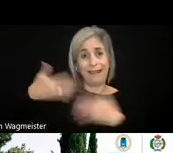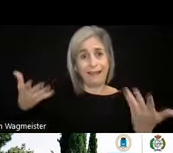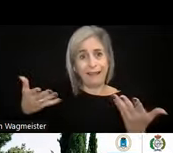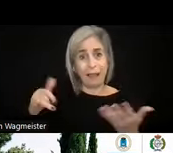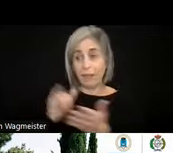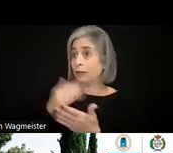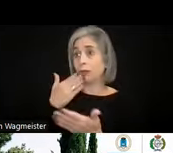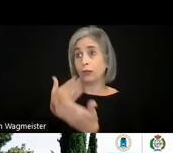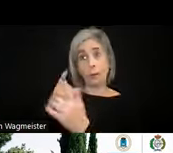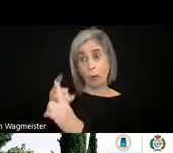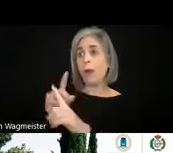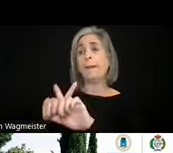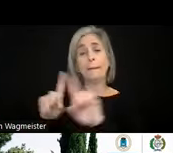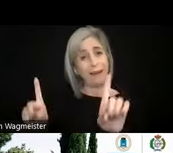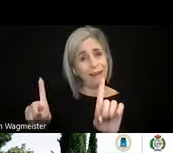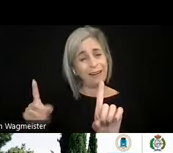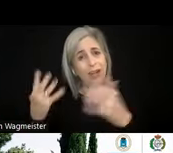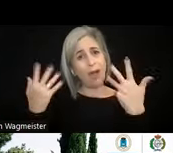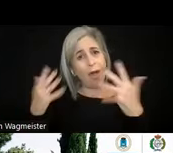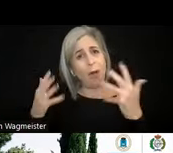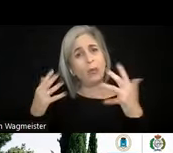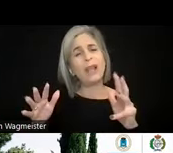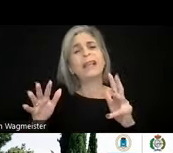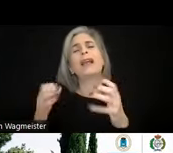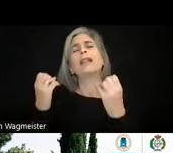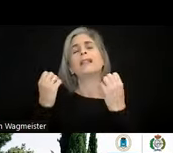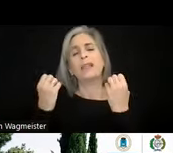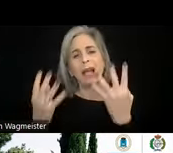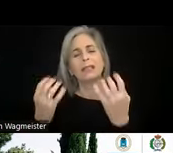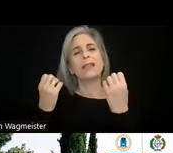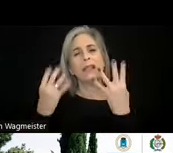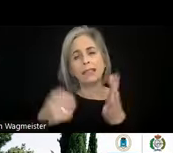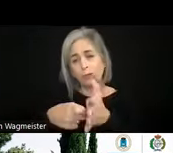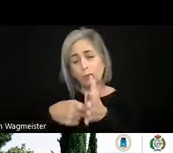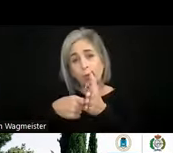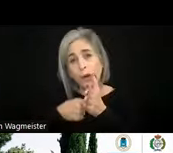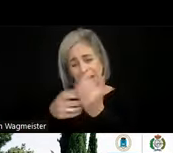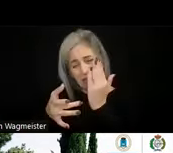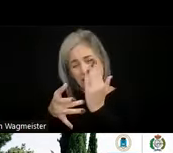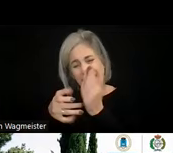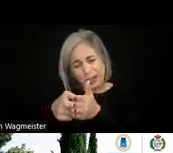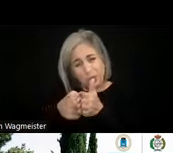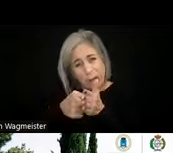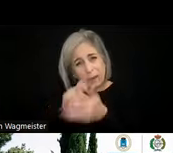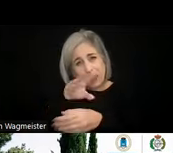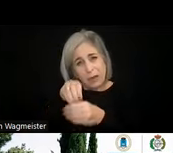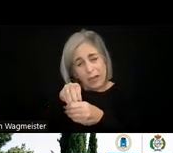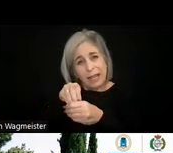But there is already quite a lot of requirements, technical requirements in the law itself. So you